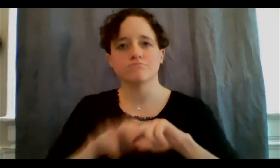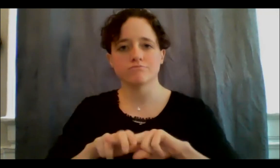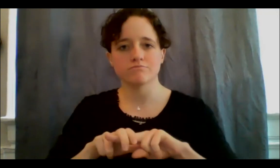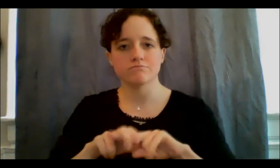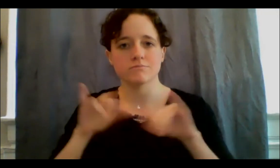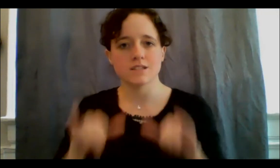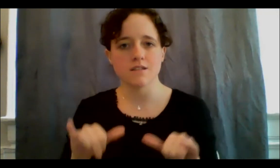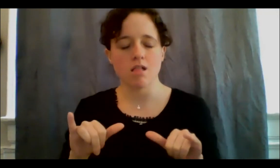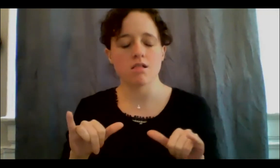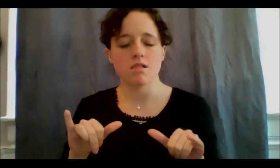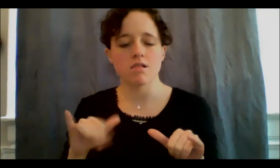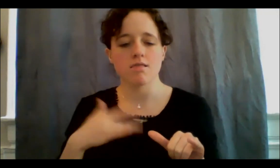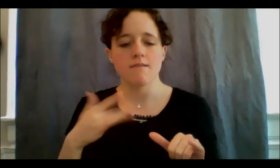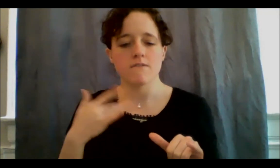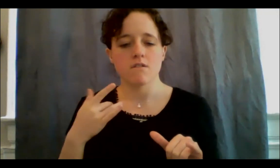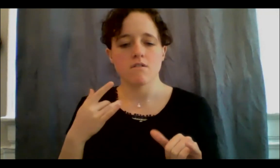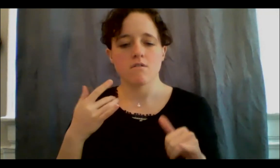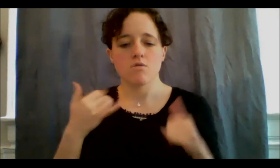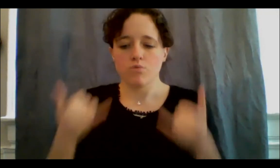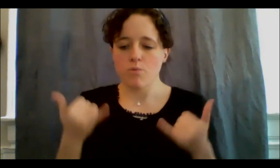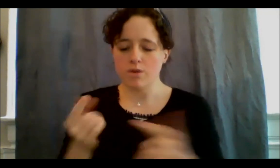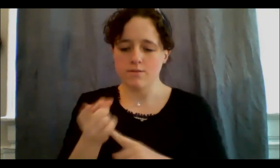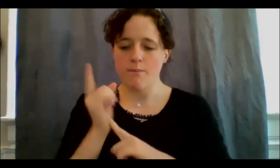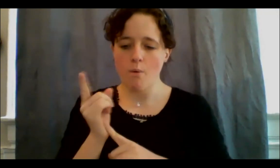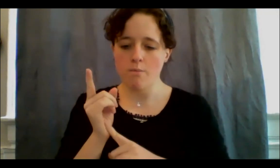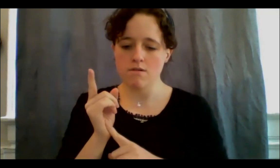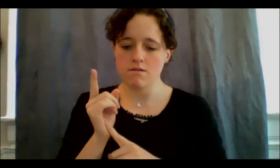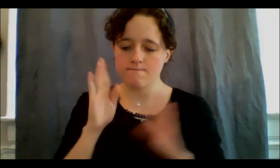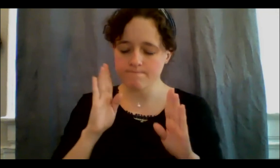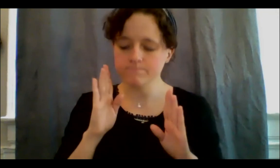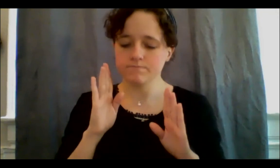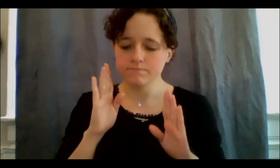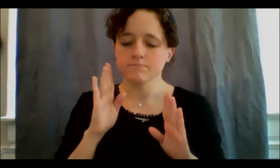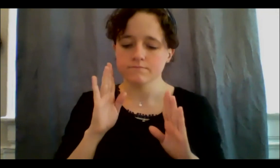present, really does help soothe me. And I think just giving myself 2020 to take it